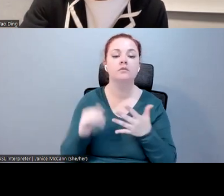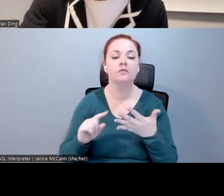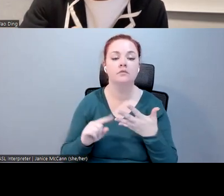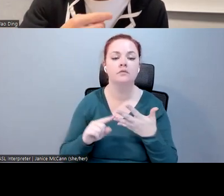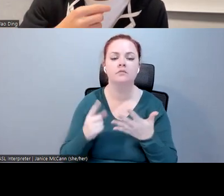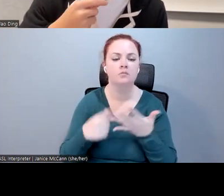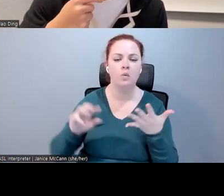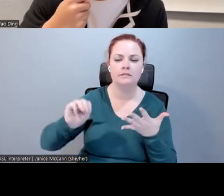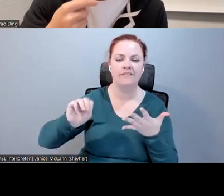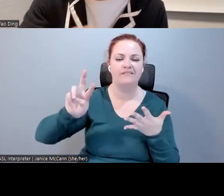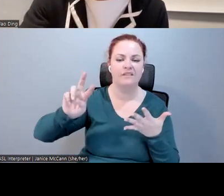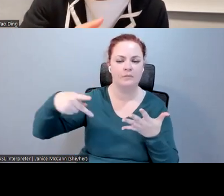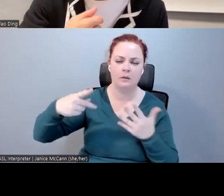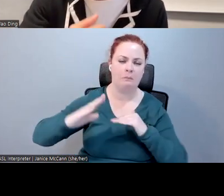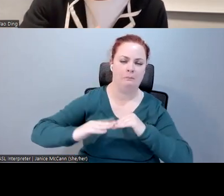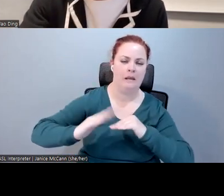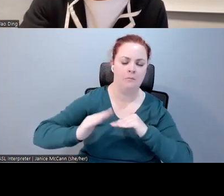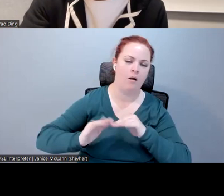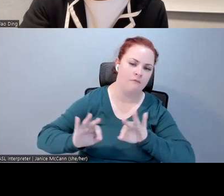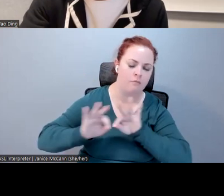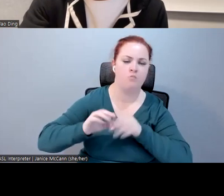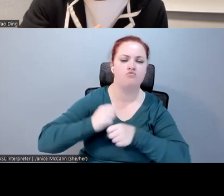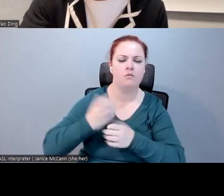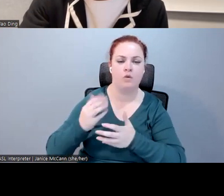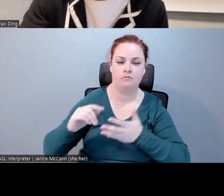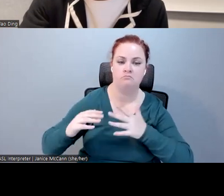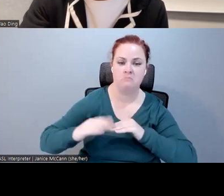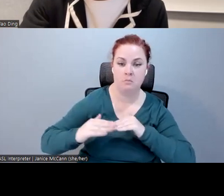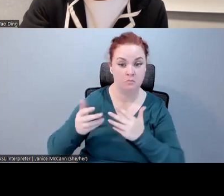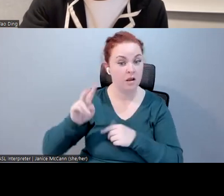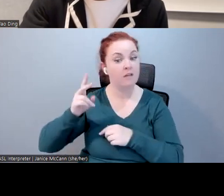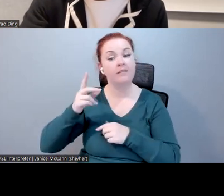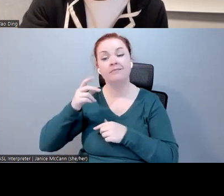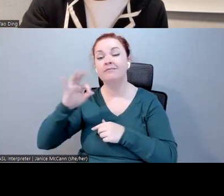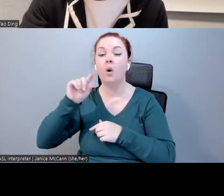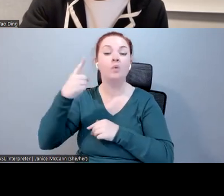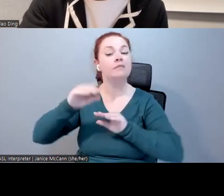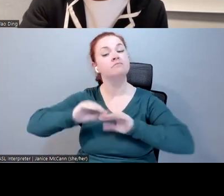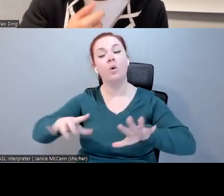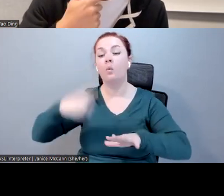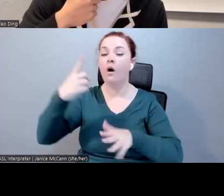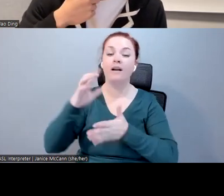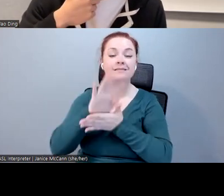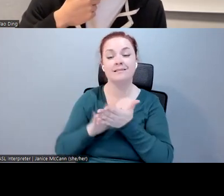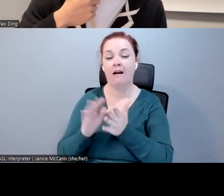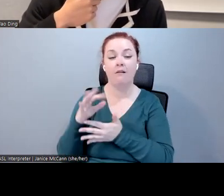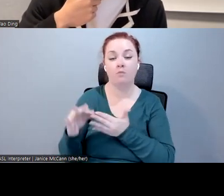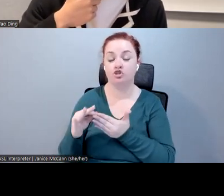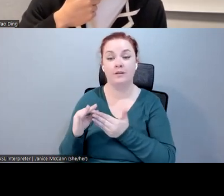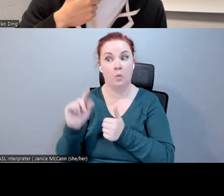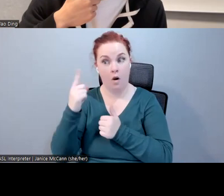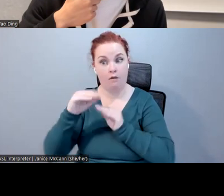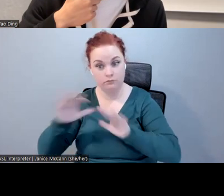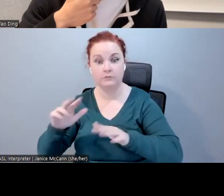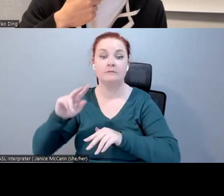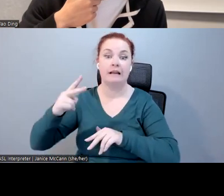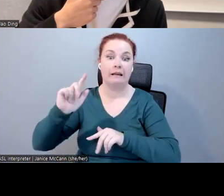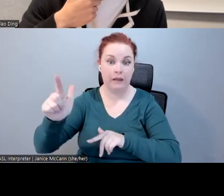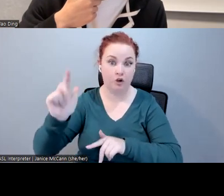VR, if a product can only launch one design option at a time? In